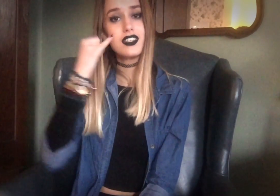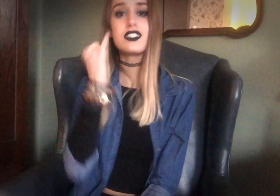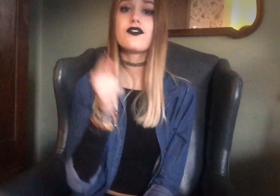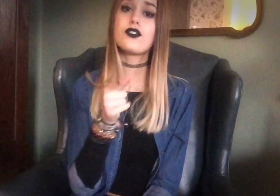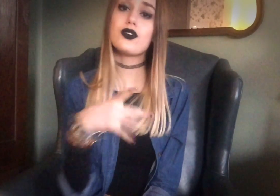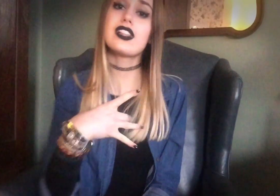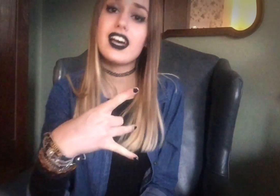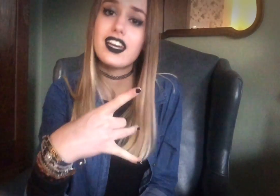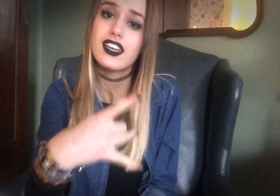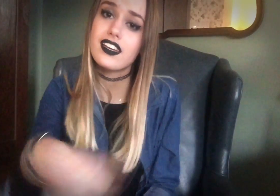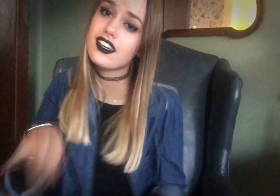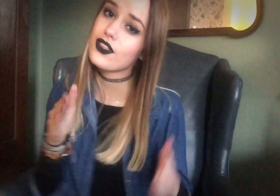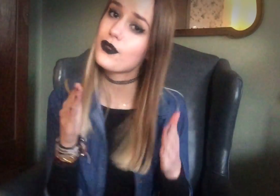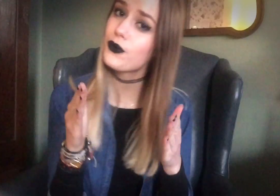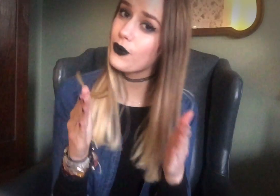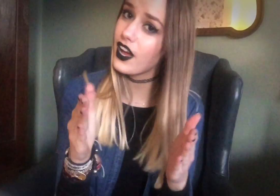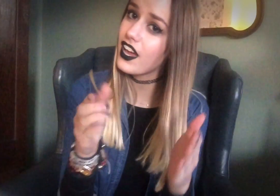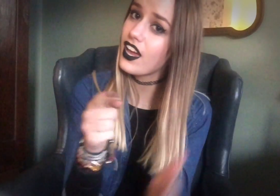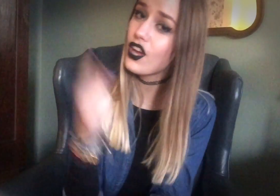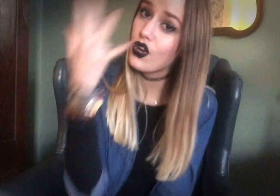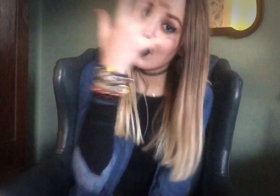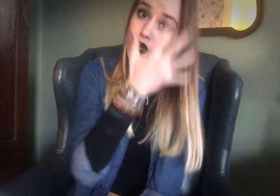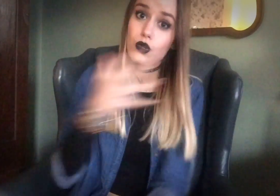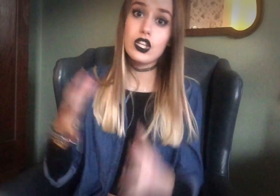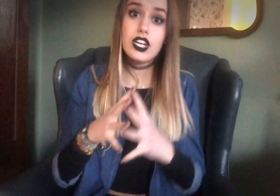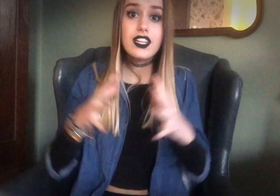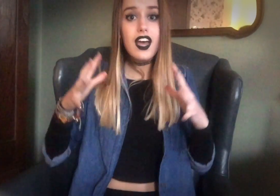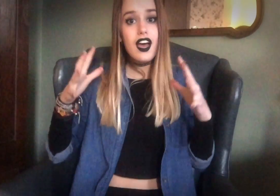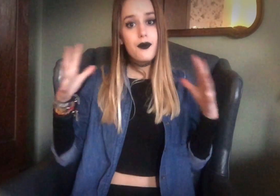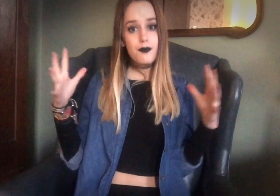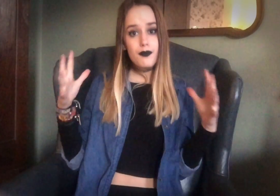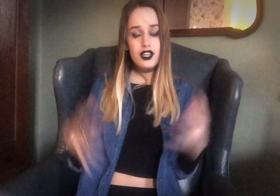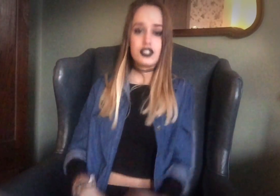'Cause if you like the way you look that much